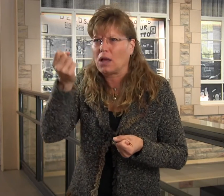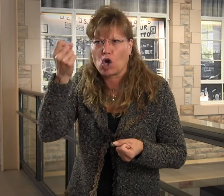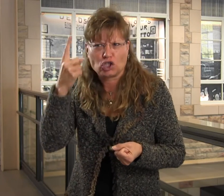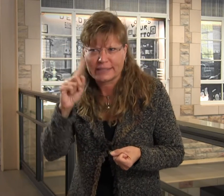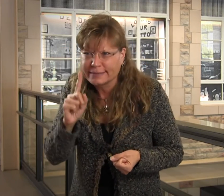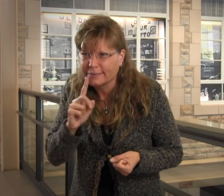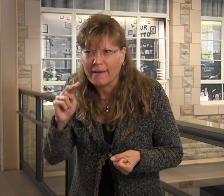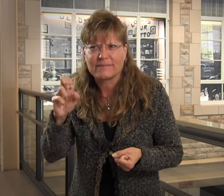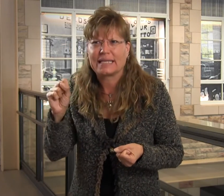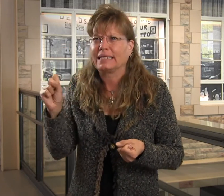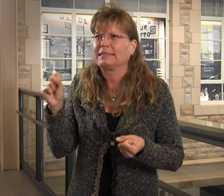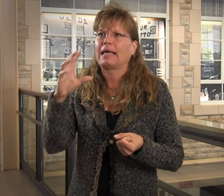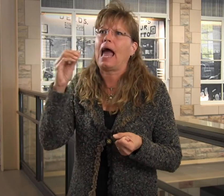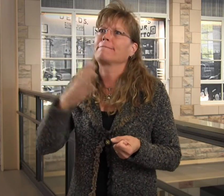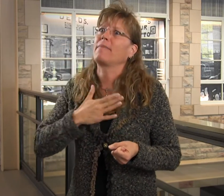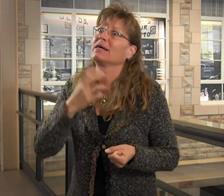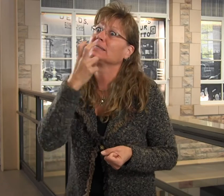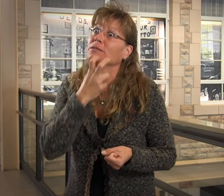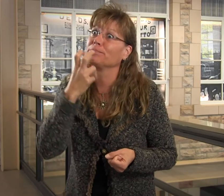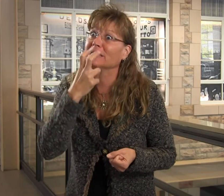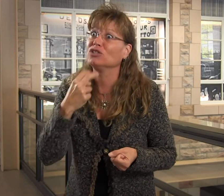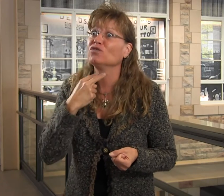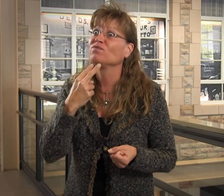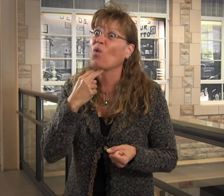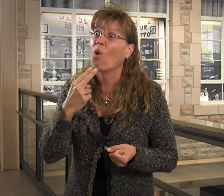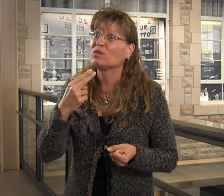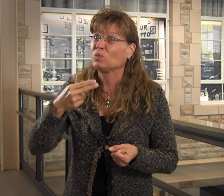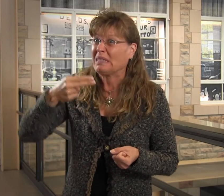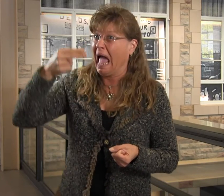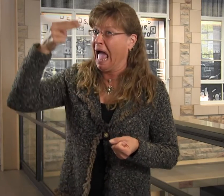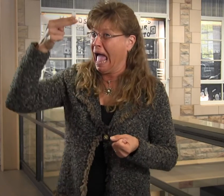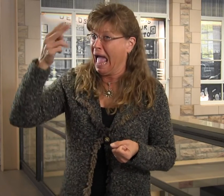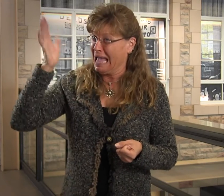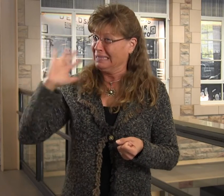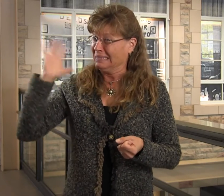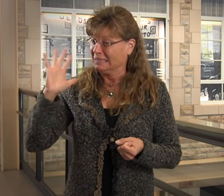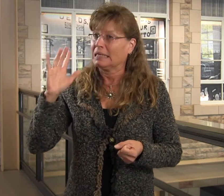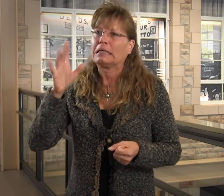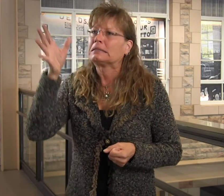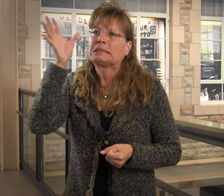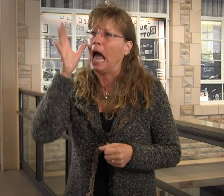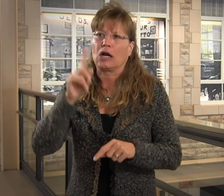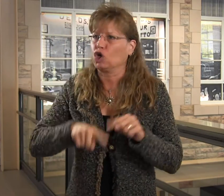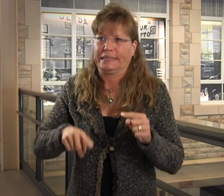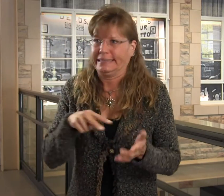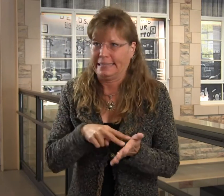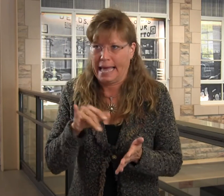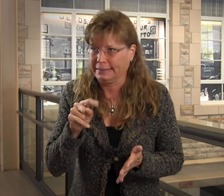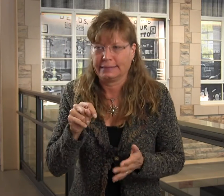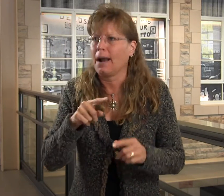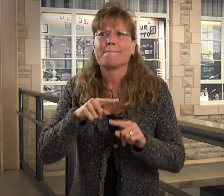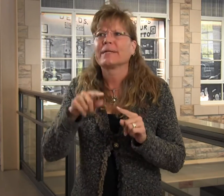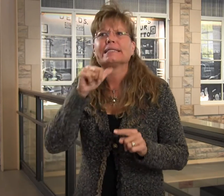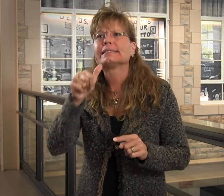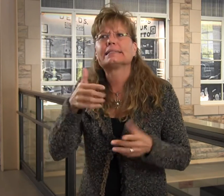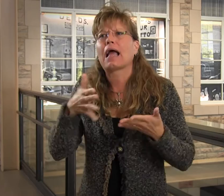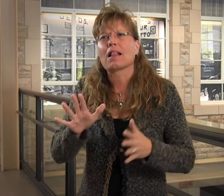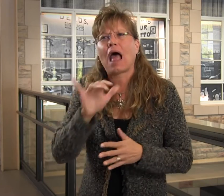he didn't really understand Deafness, and my speech, at that time, was extremely high pitched, and my dad couldn't stand it,